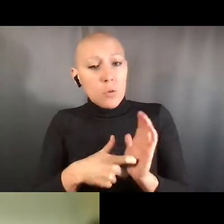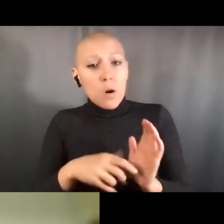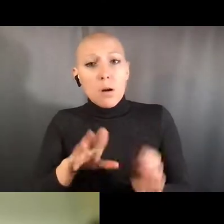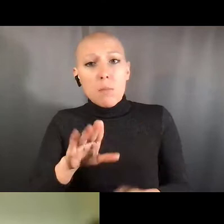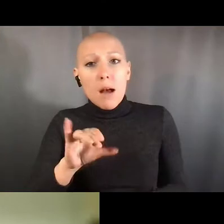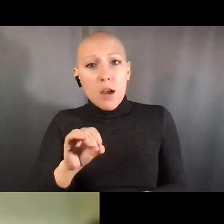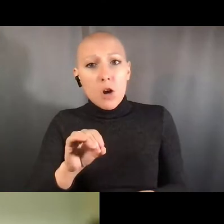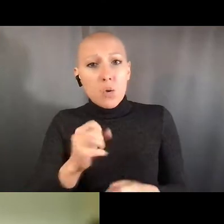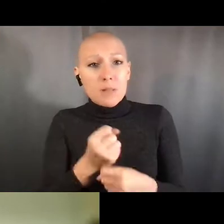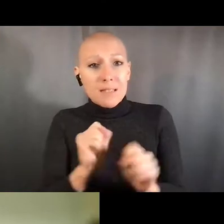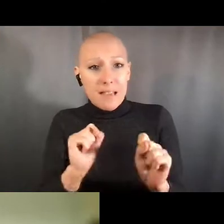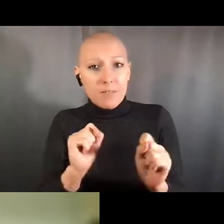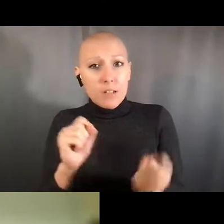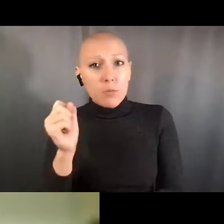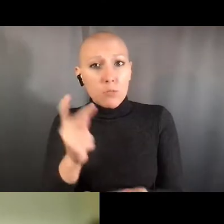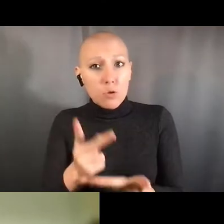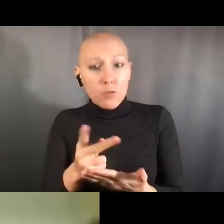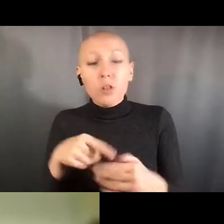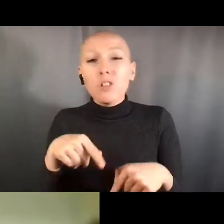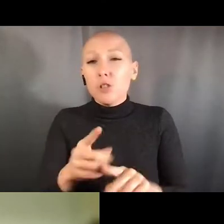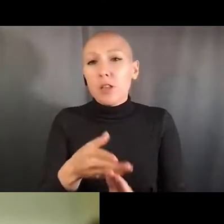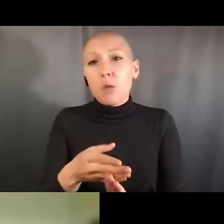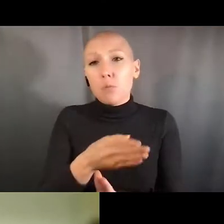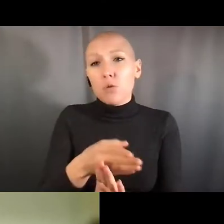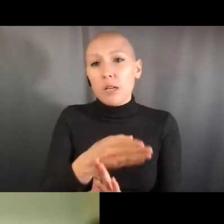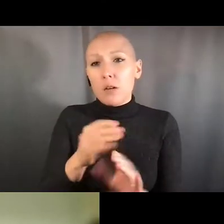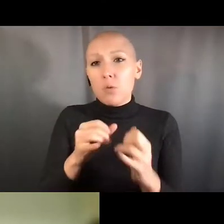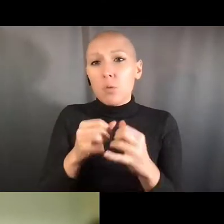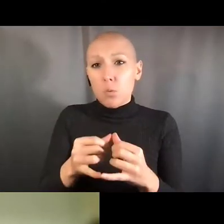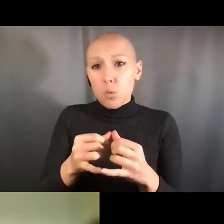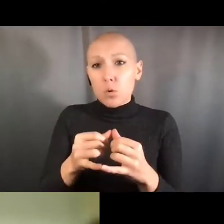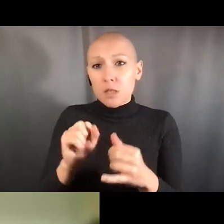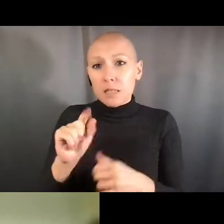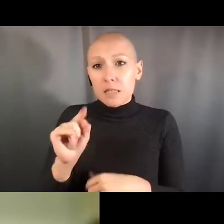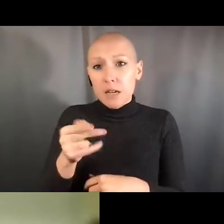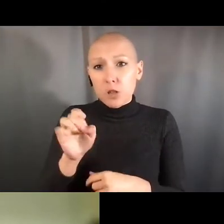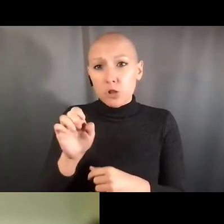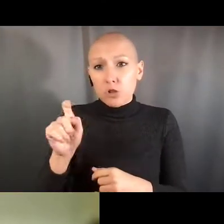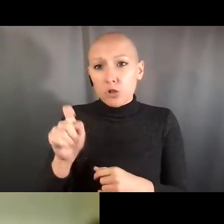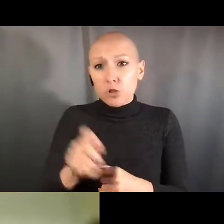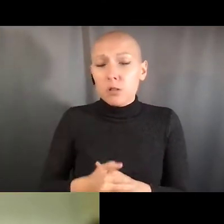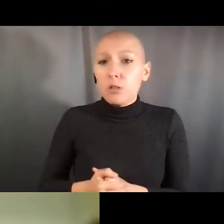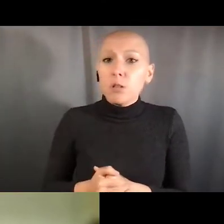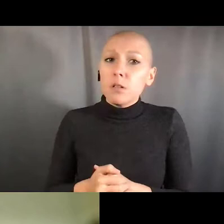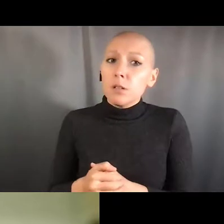Because they spend all their time doing certain kinds of procedures with certain kinds of equipment,